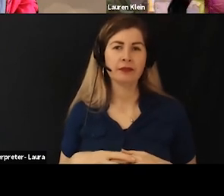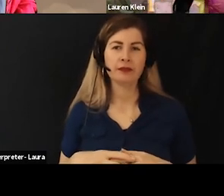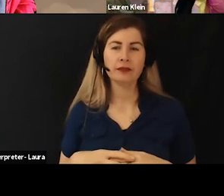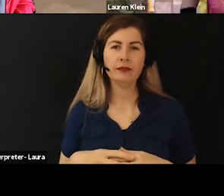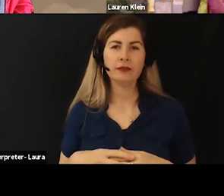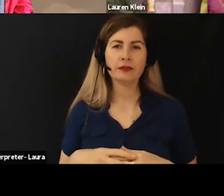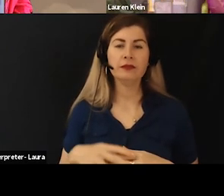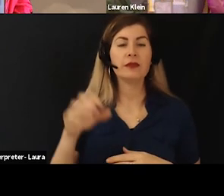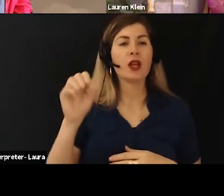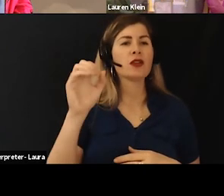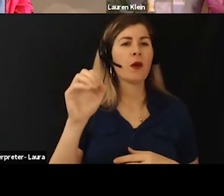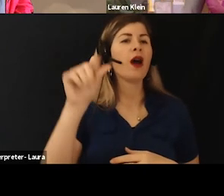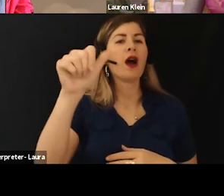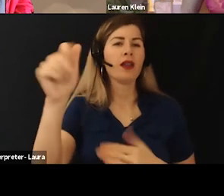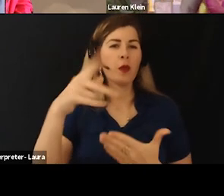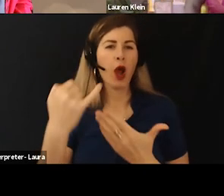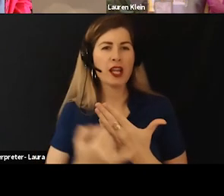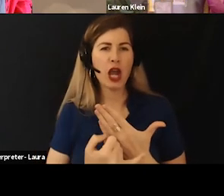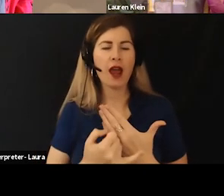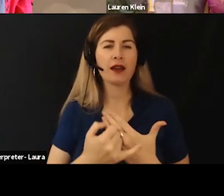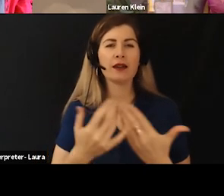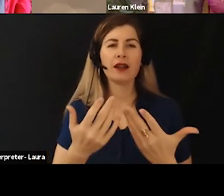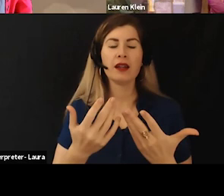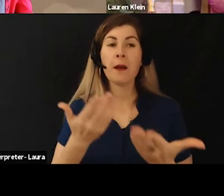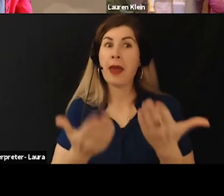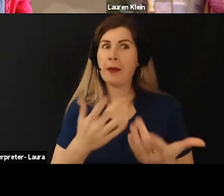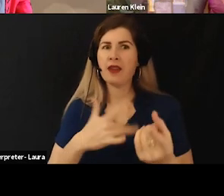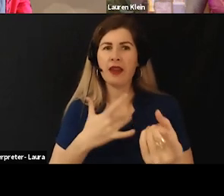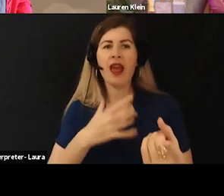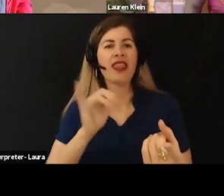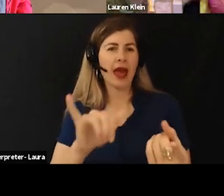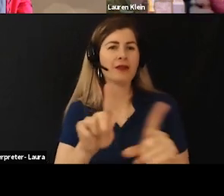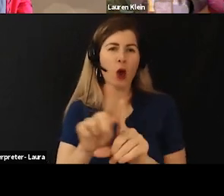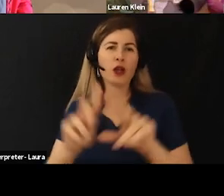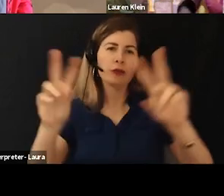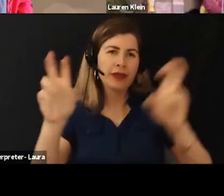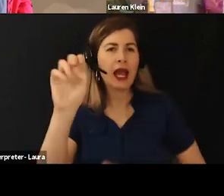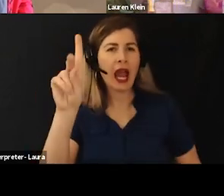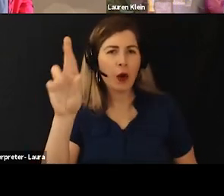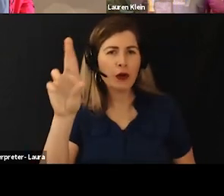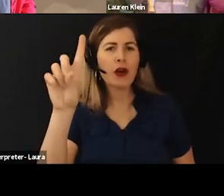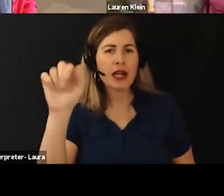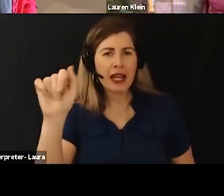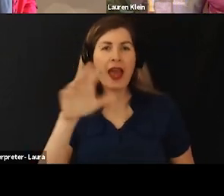So, another project that actually could be considered a counter data collection and analysis effort.